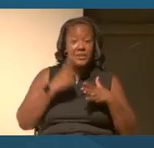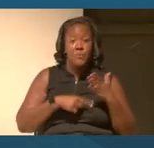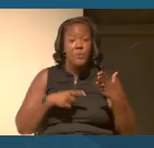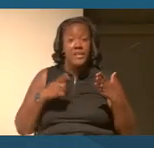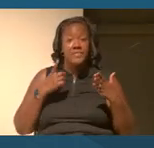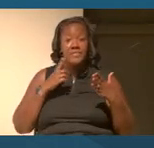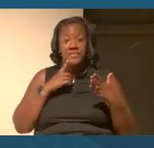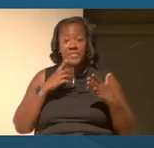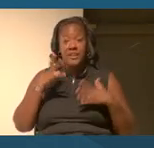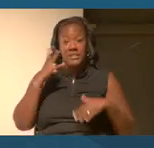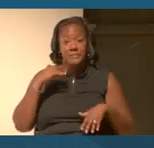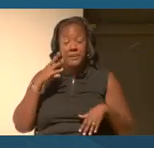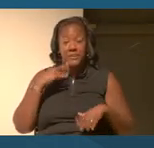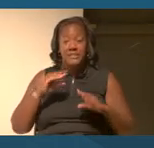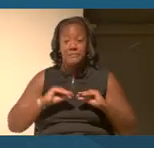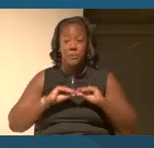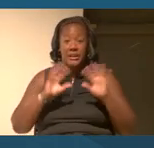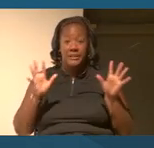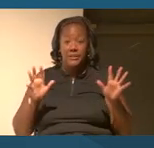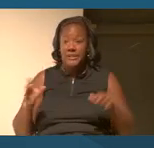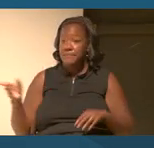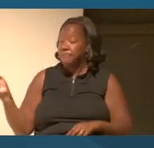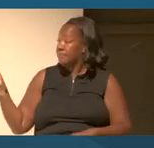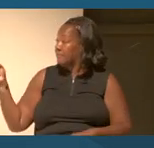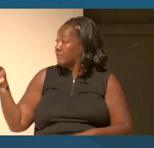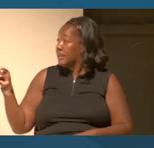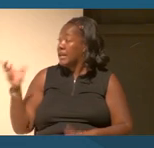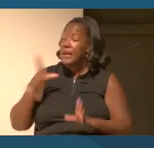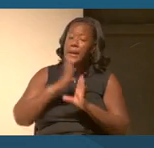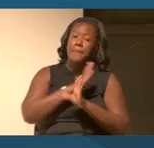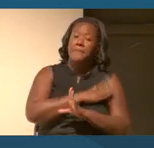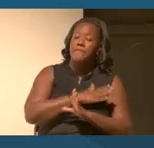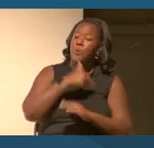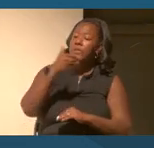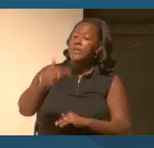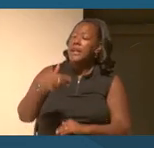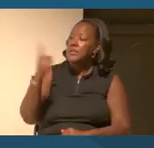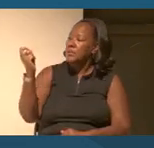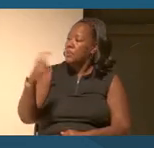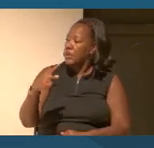Alright. Before we take the next question, I just wanted to encourage the in-person audience.